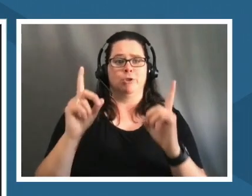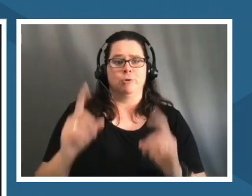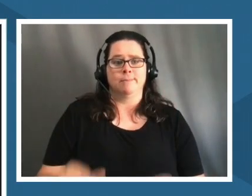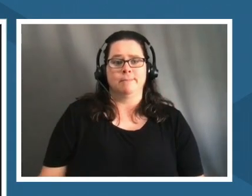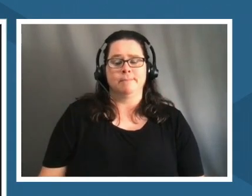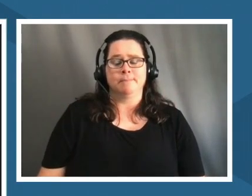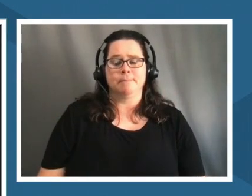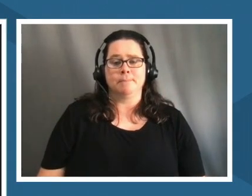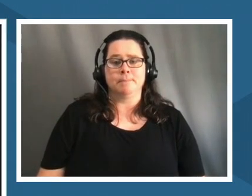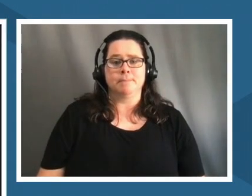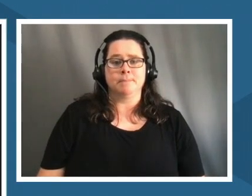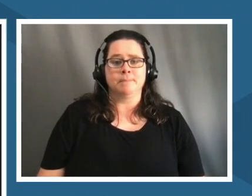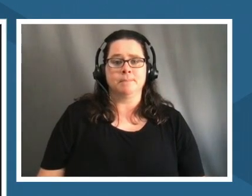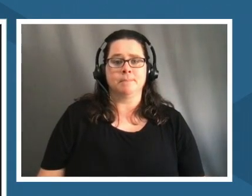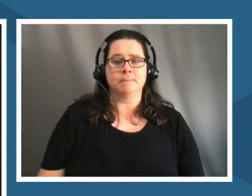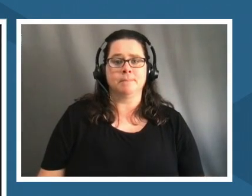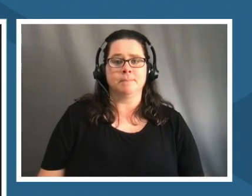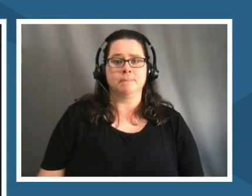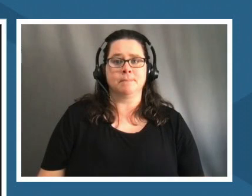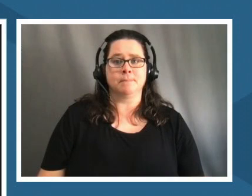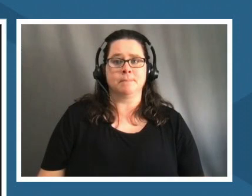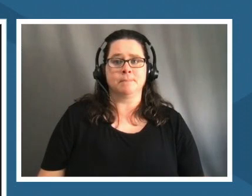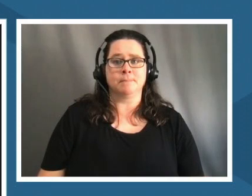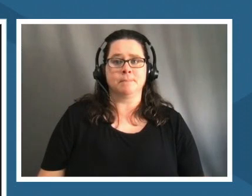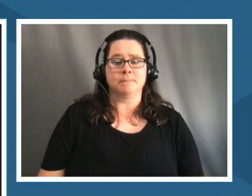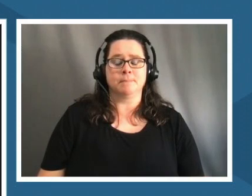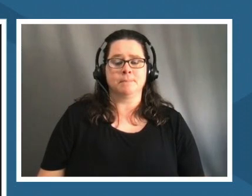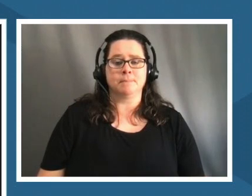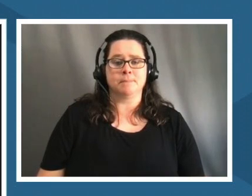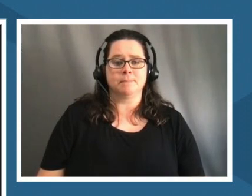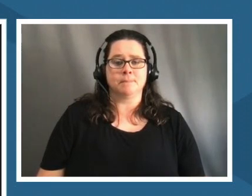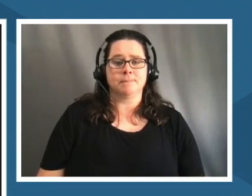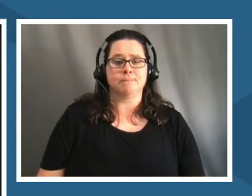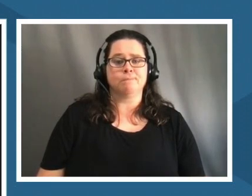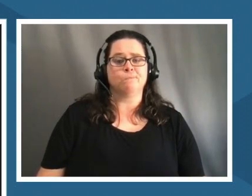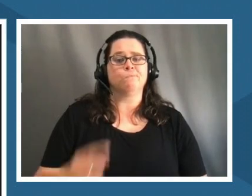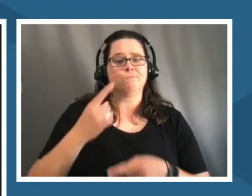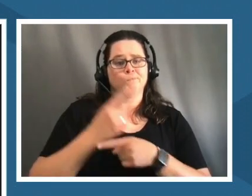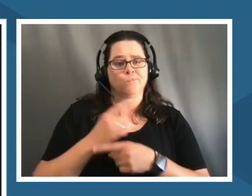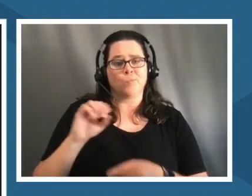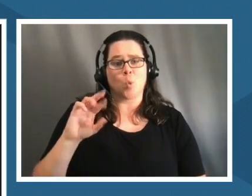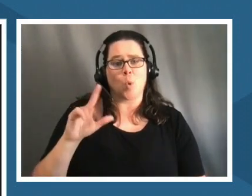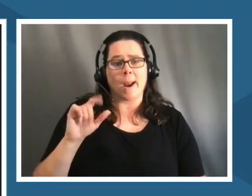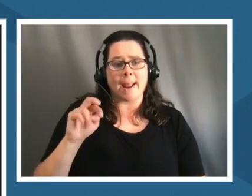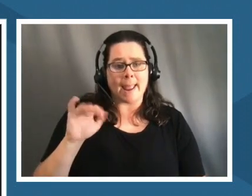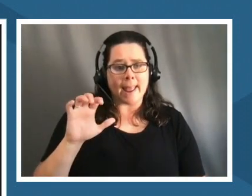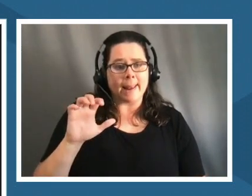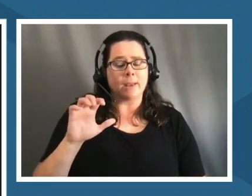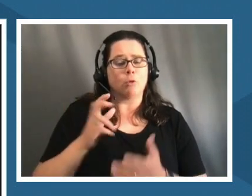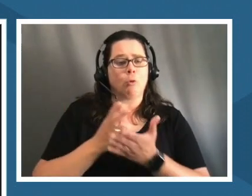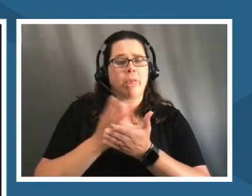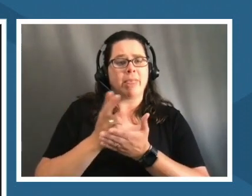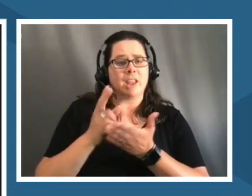education i agree um organic and authentic learning is definitely